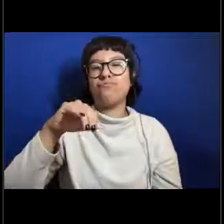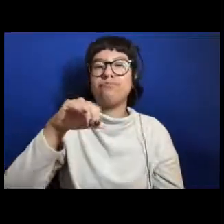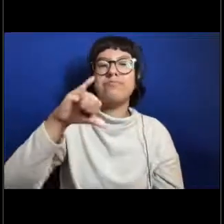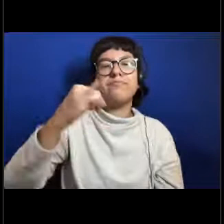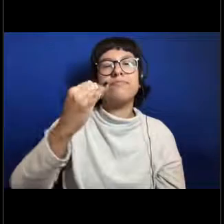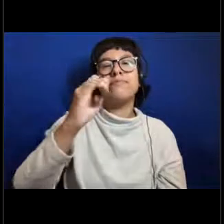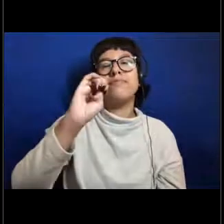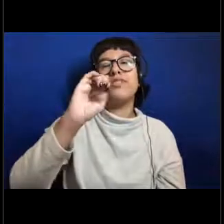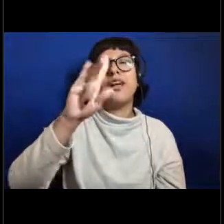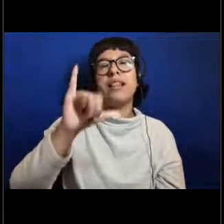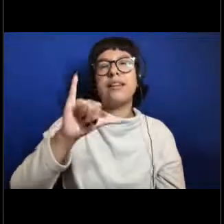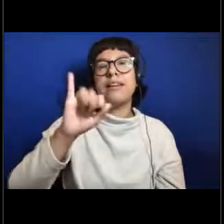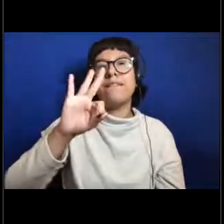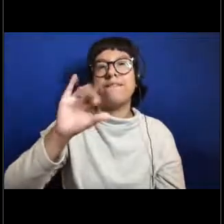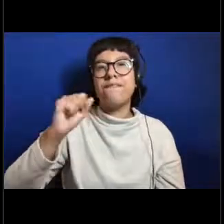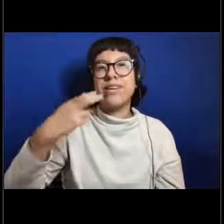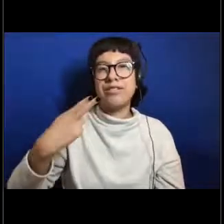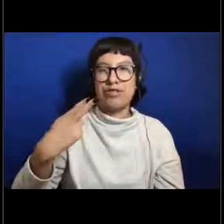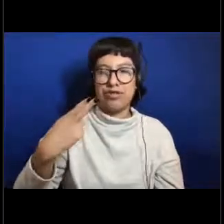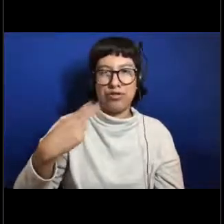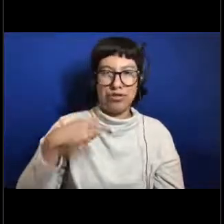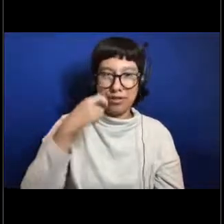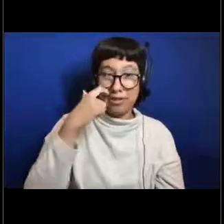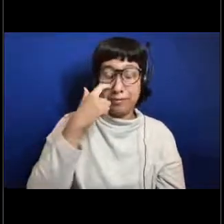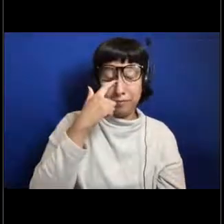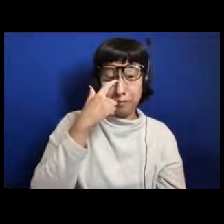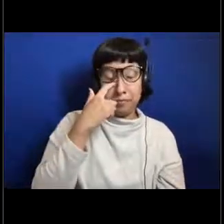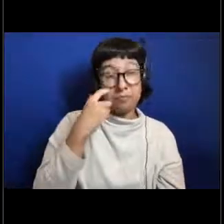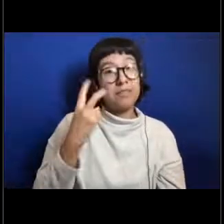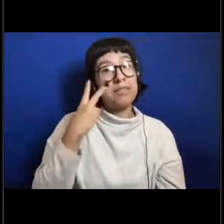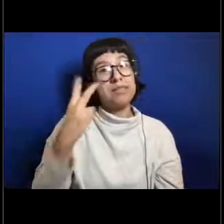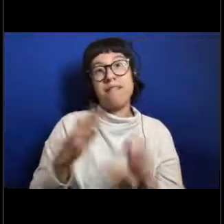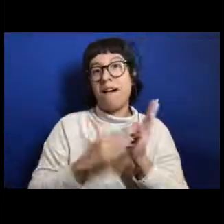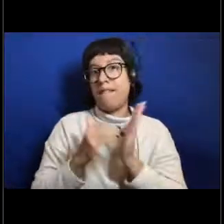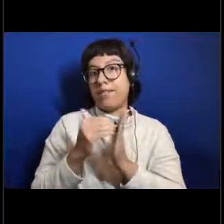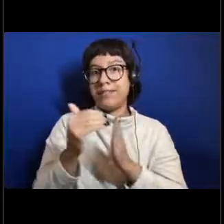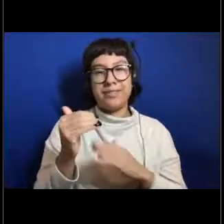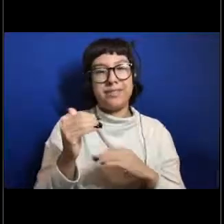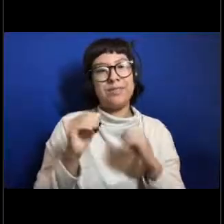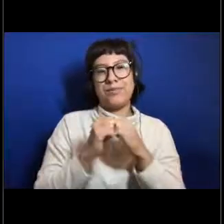but in the deep sea, we see them a lot when we're doing water column exploration.